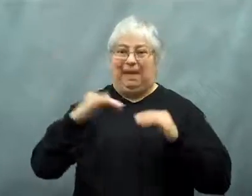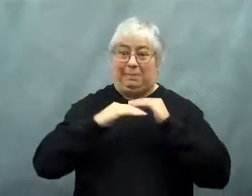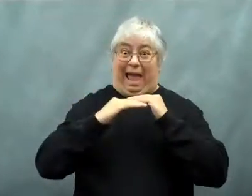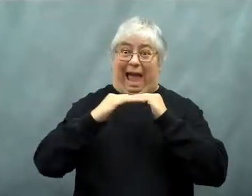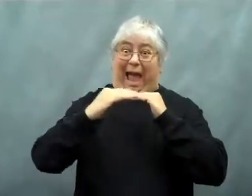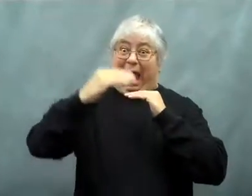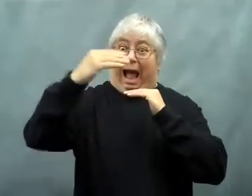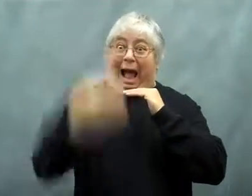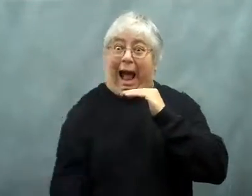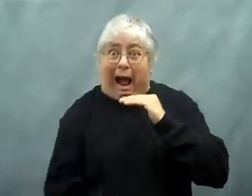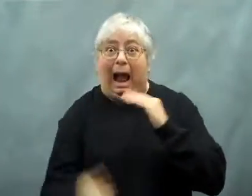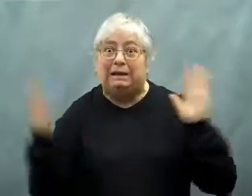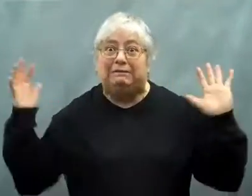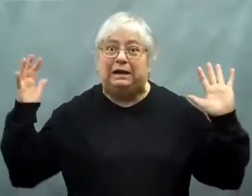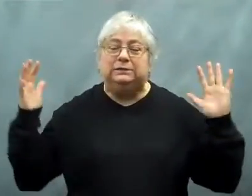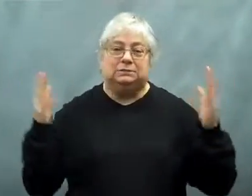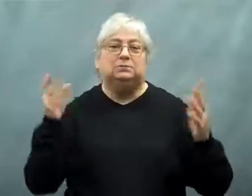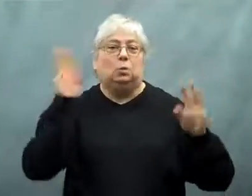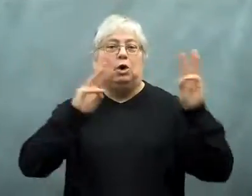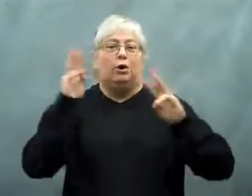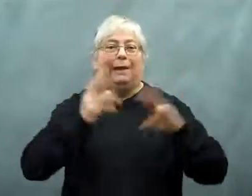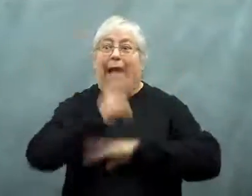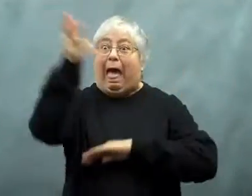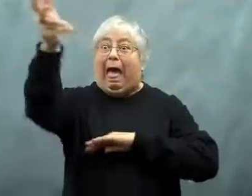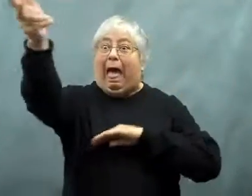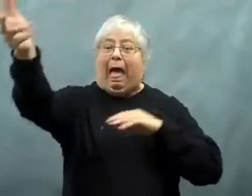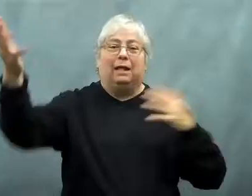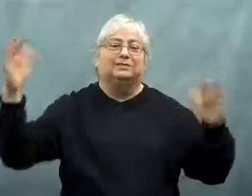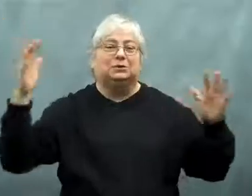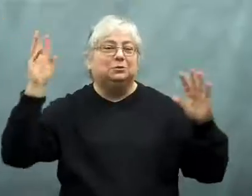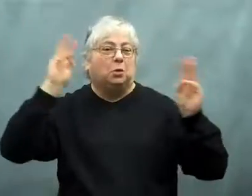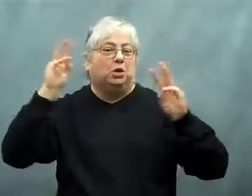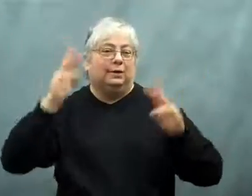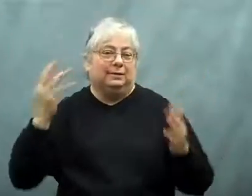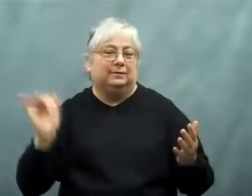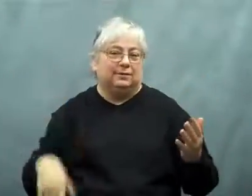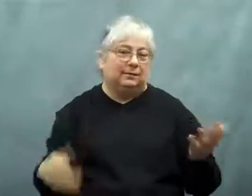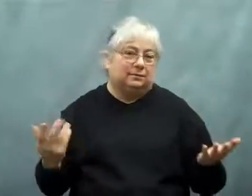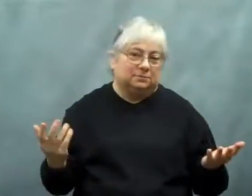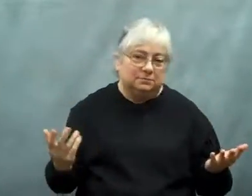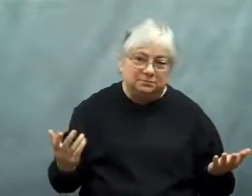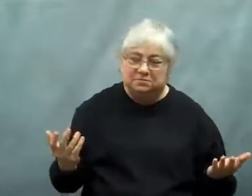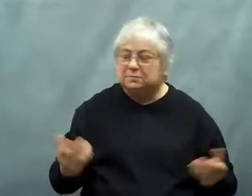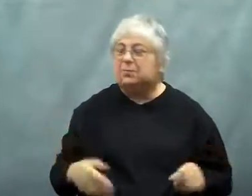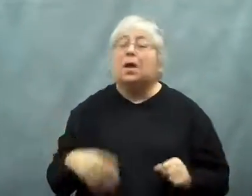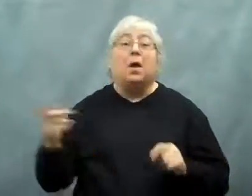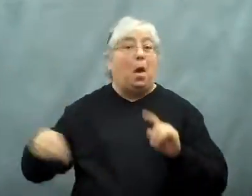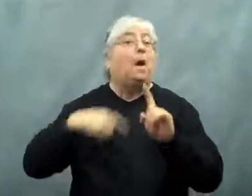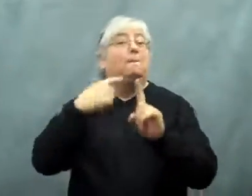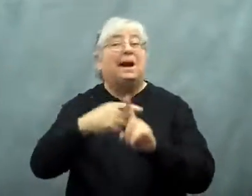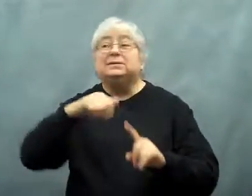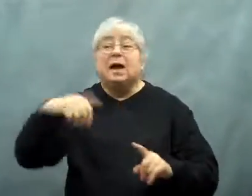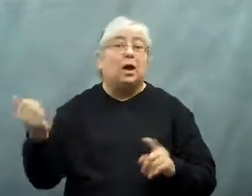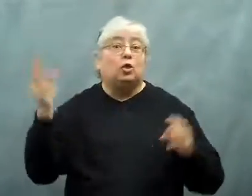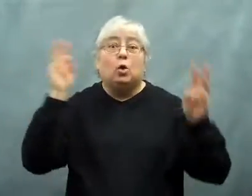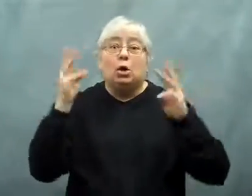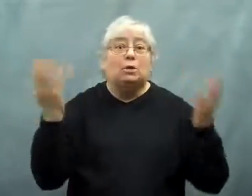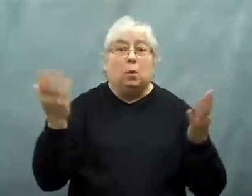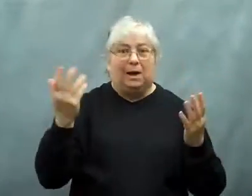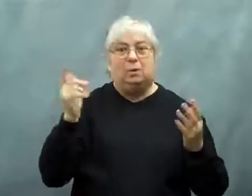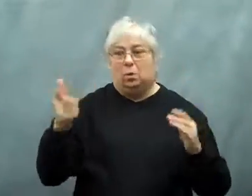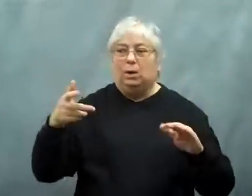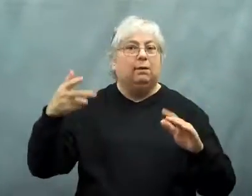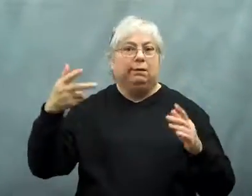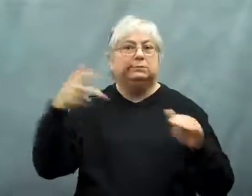It would be akin to driving off a cliff economically.